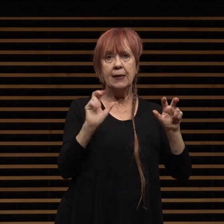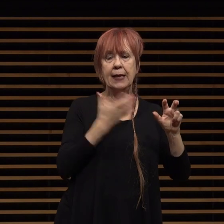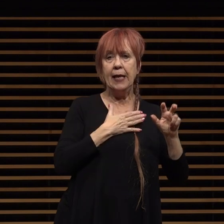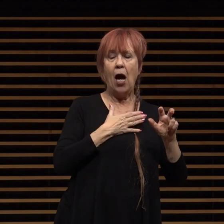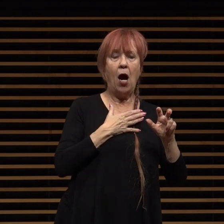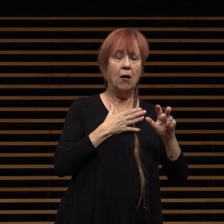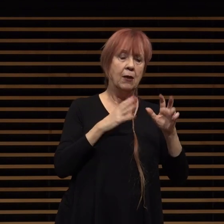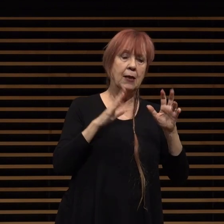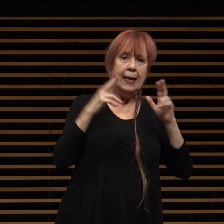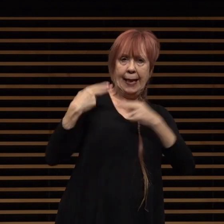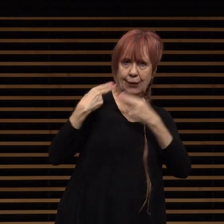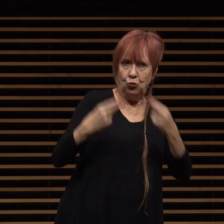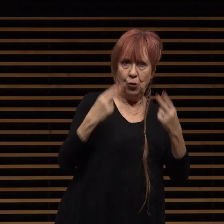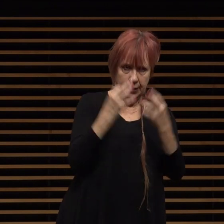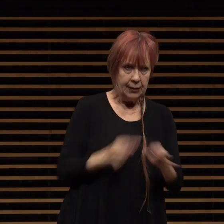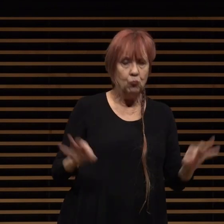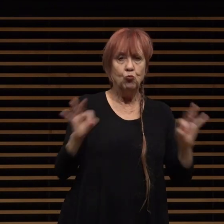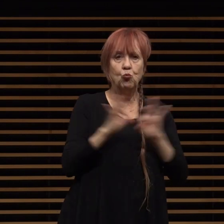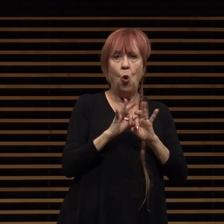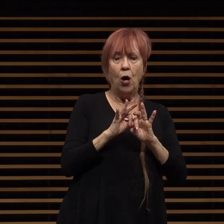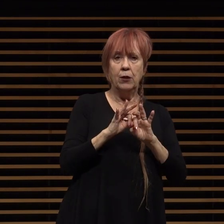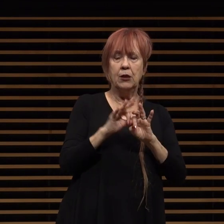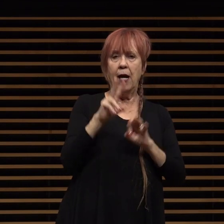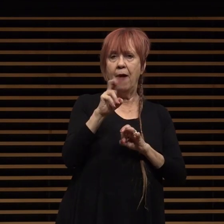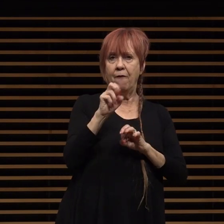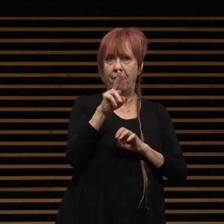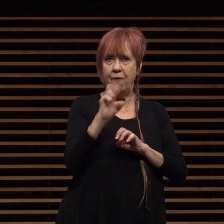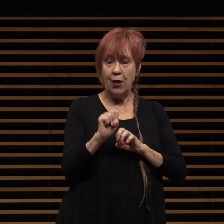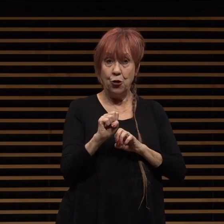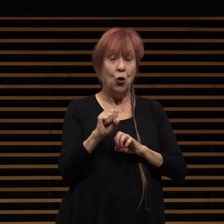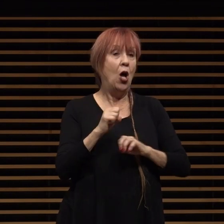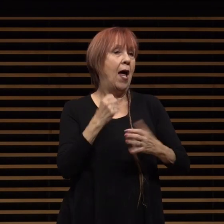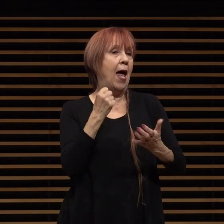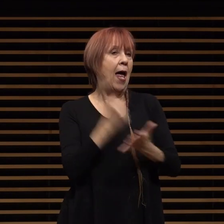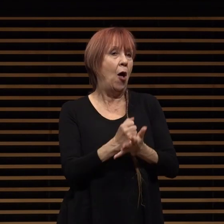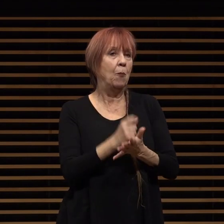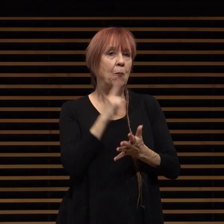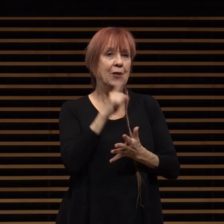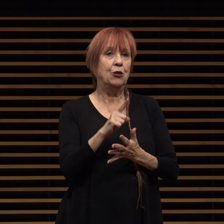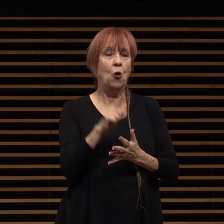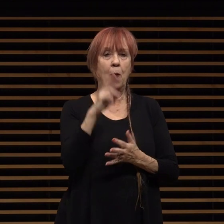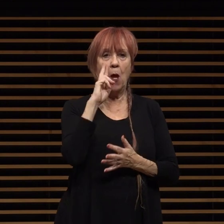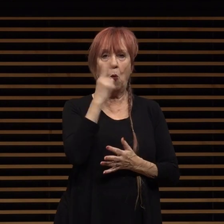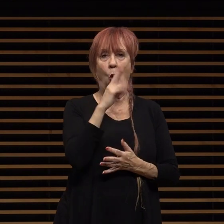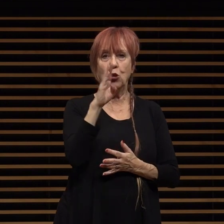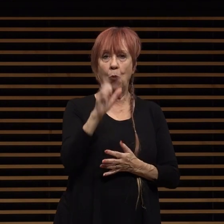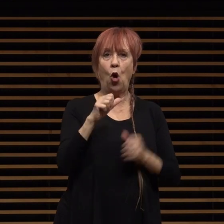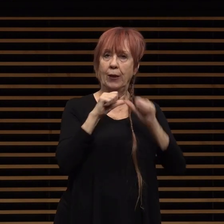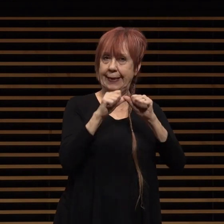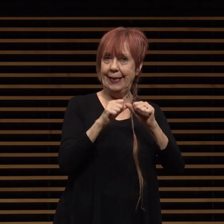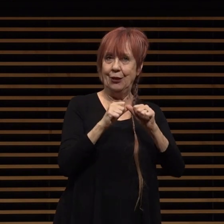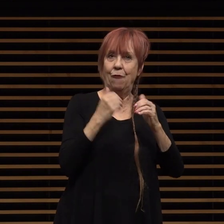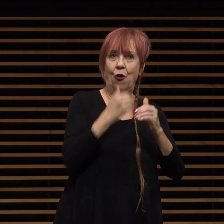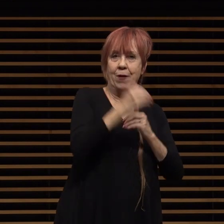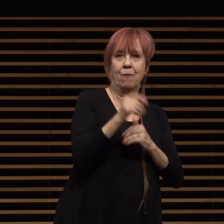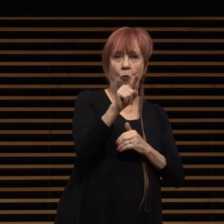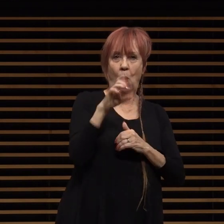venue will ensure the rose bowl seeds seize the next 100 years of history